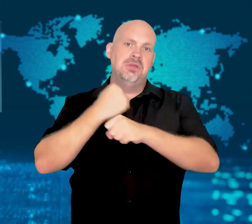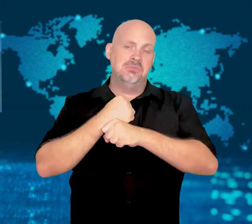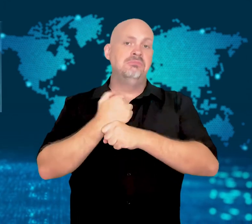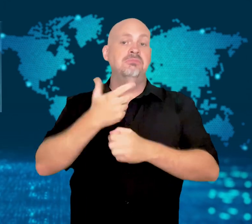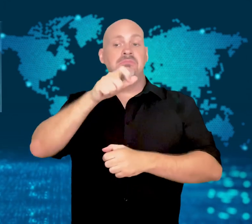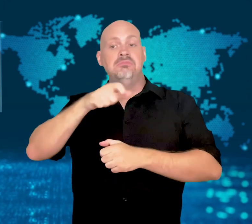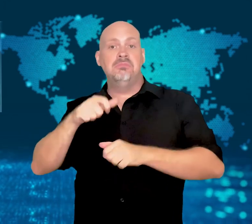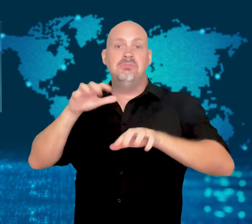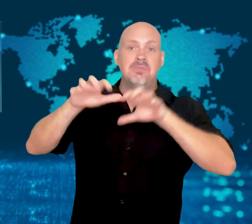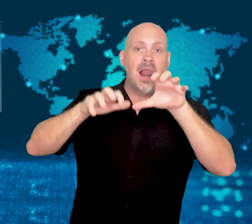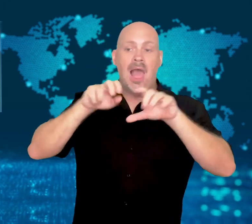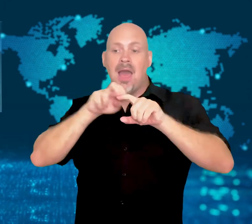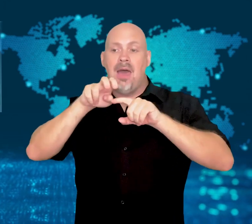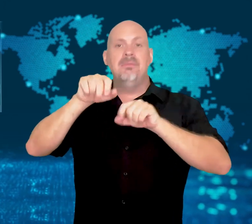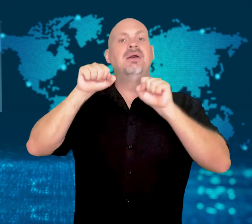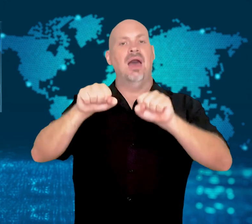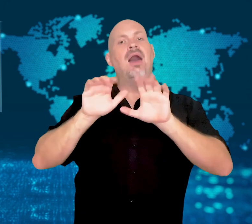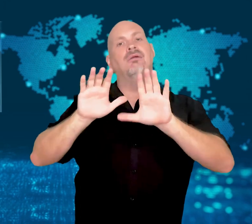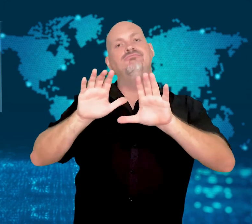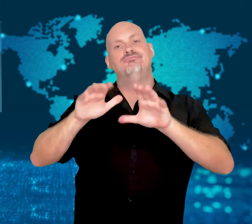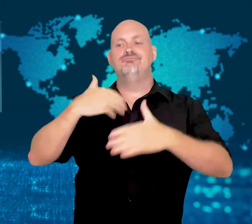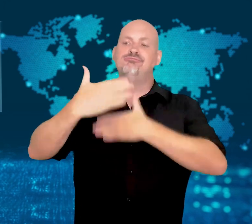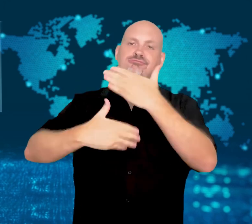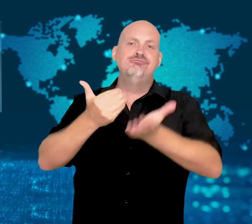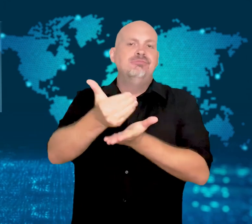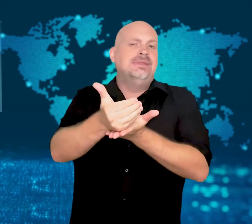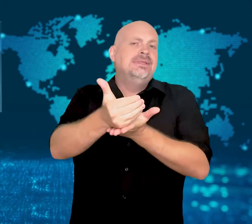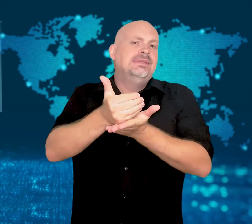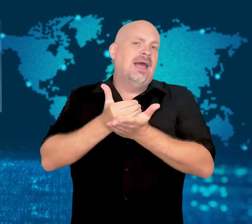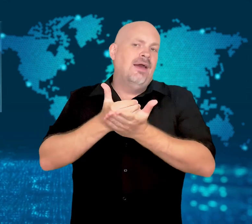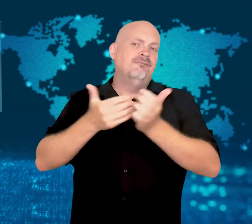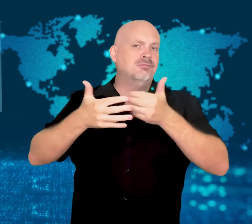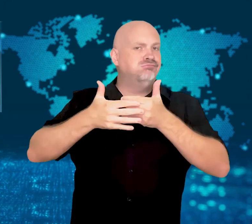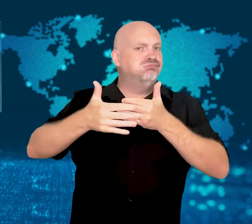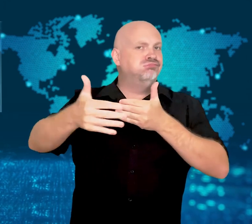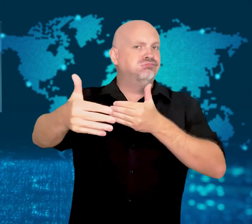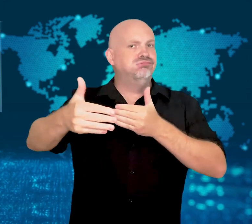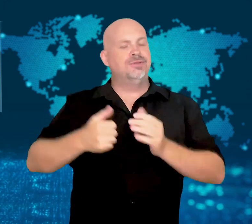assured of safety.